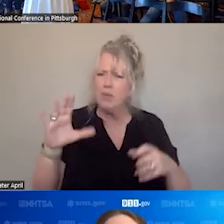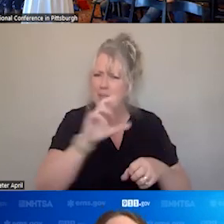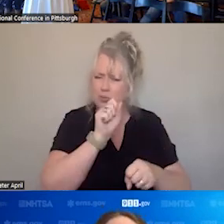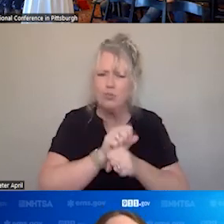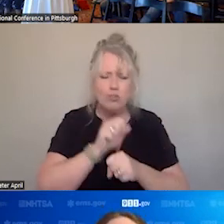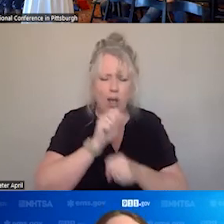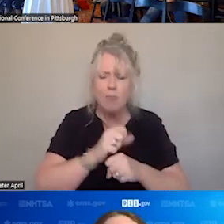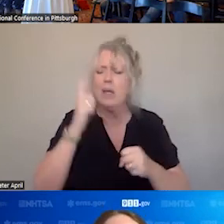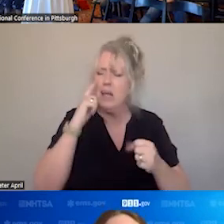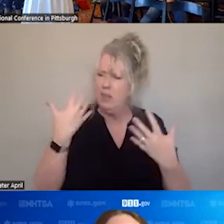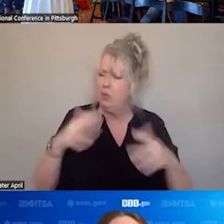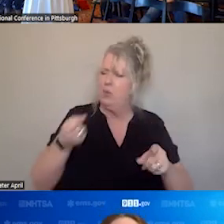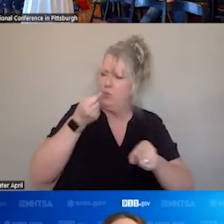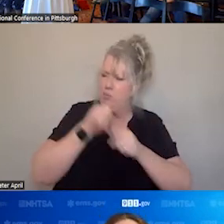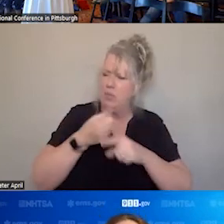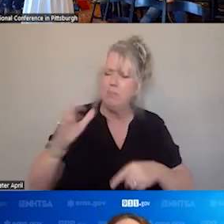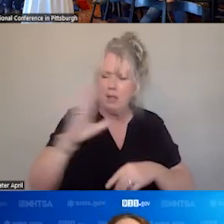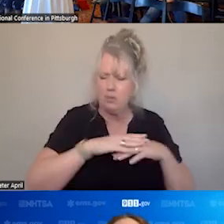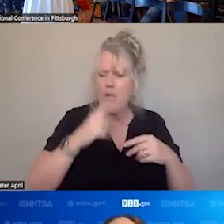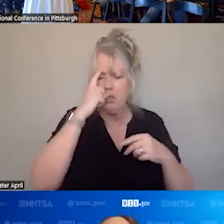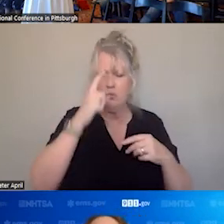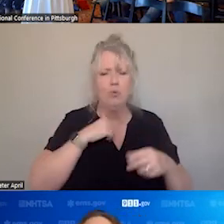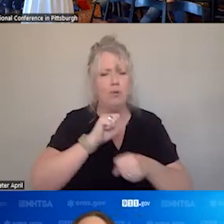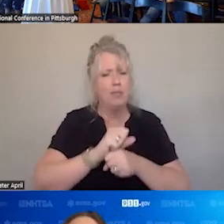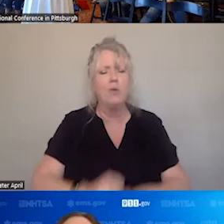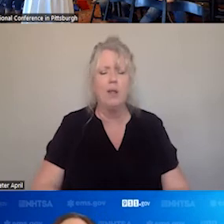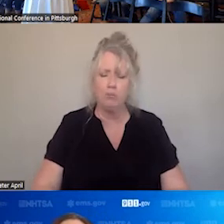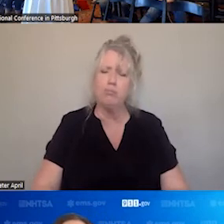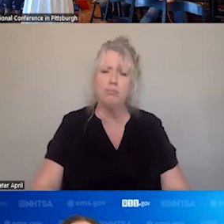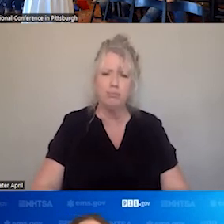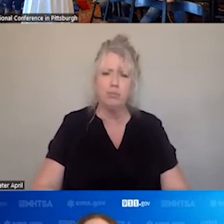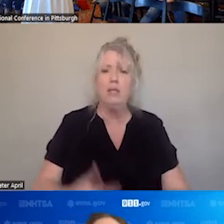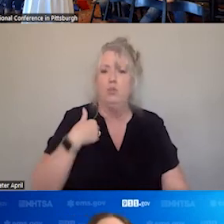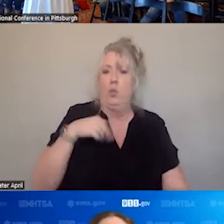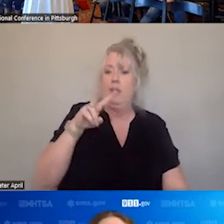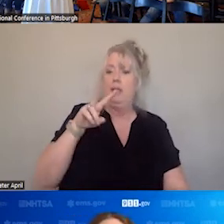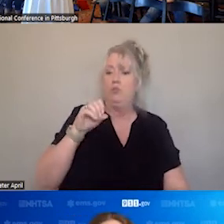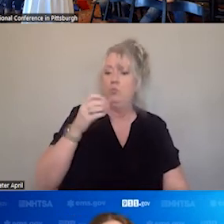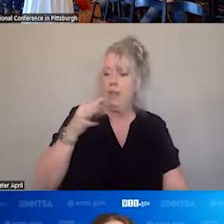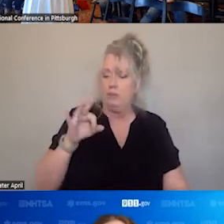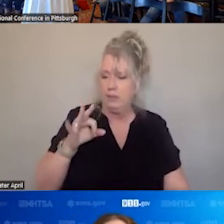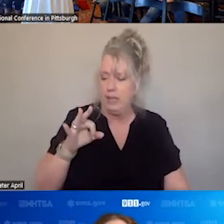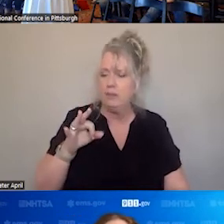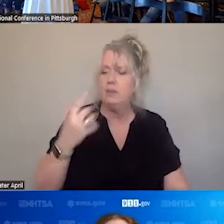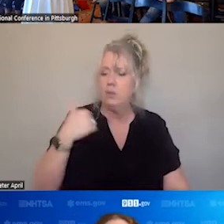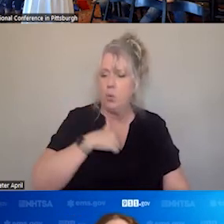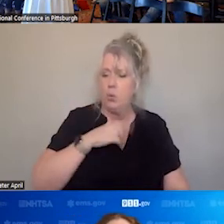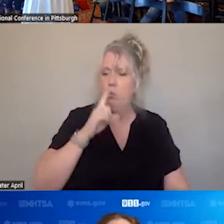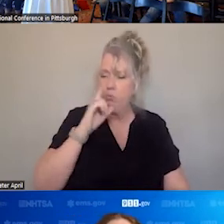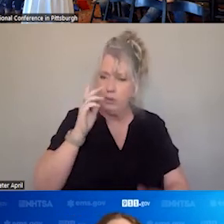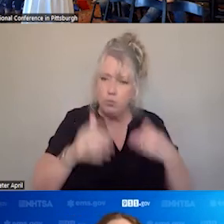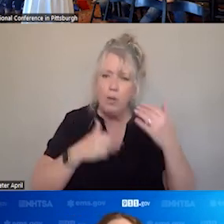OF THE IMPACTS ON YOUR MENTAL HEALTH. SO, IN 2019, WE REALLY MOVED FORWARD WITH